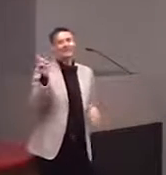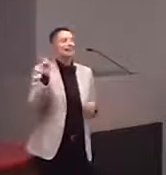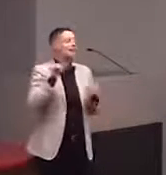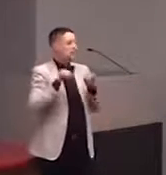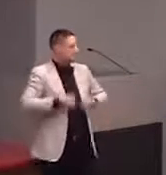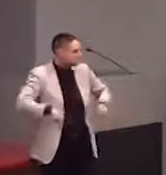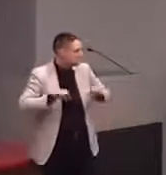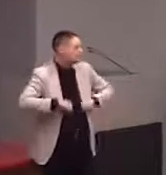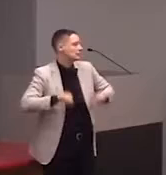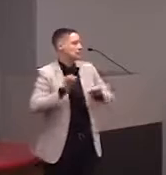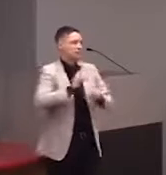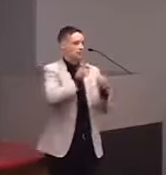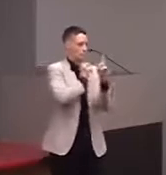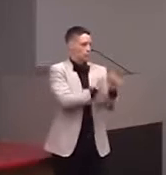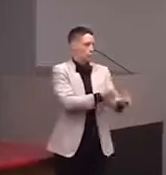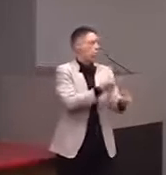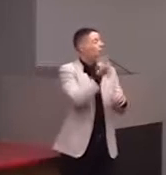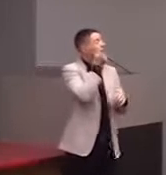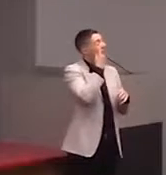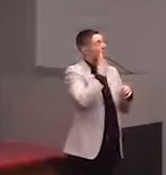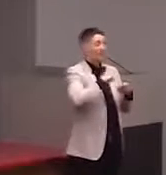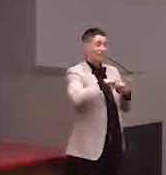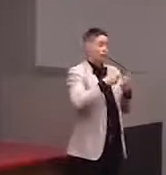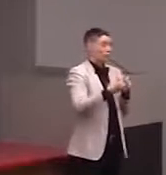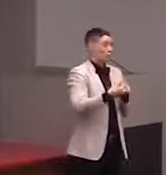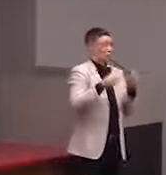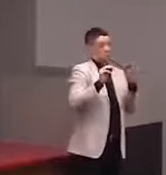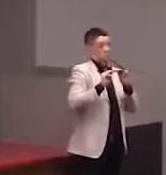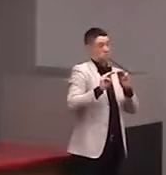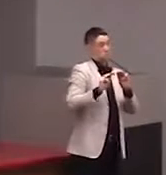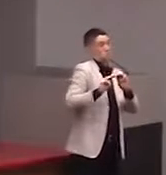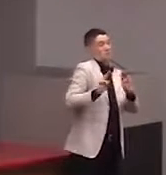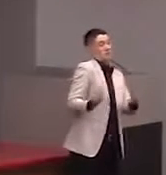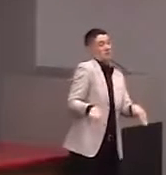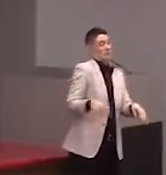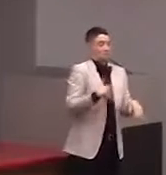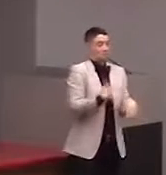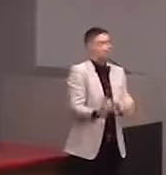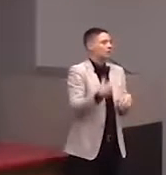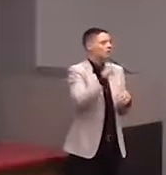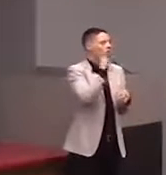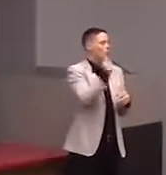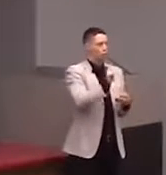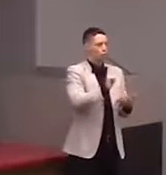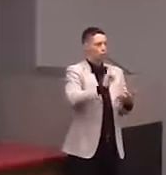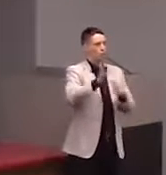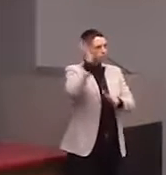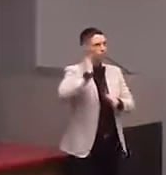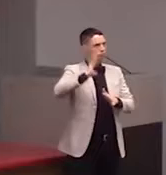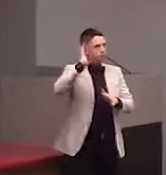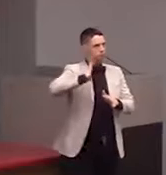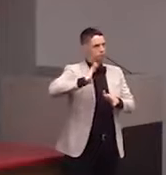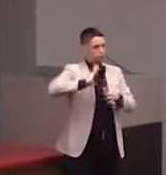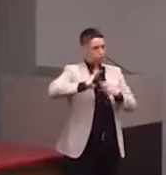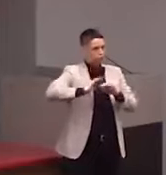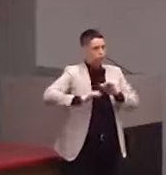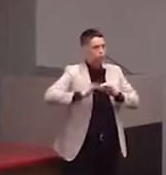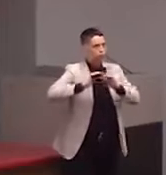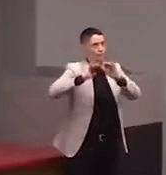The issue, of course, is that museums weren't designed with that in mind. So you have these issues of like, "Oh, where should we put this?"